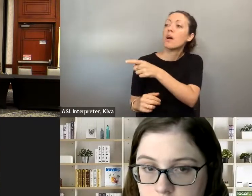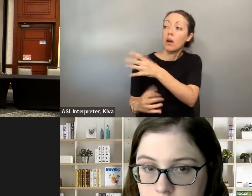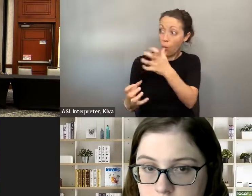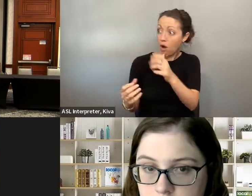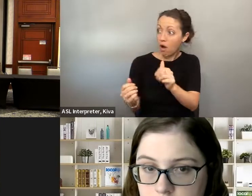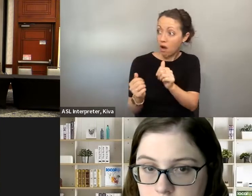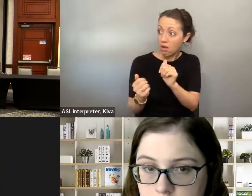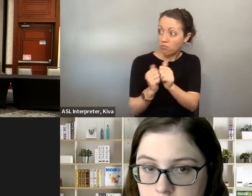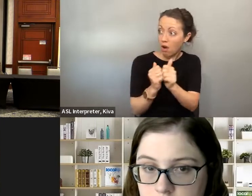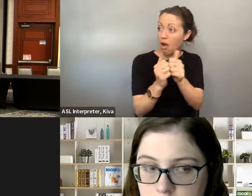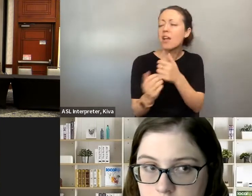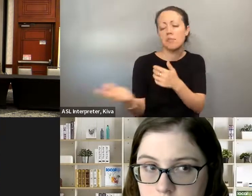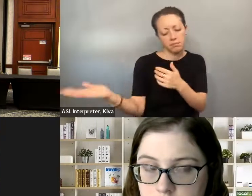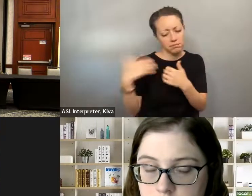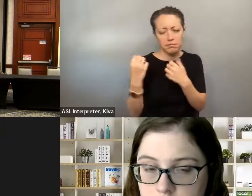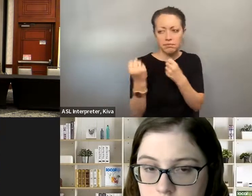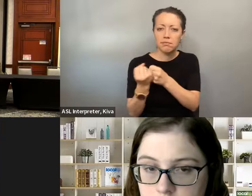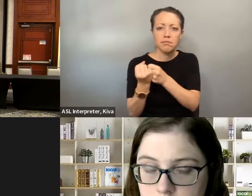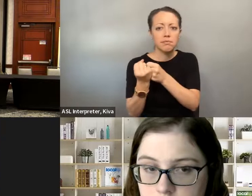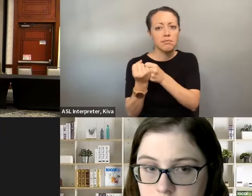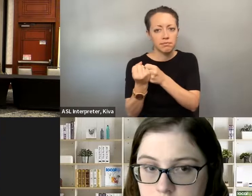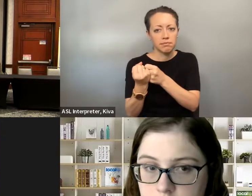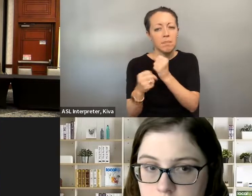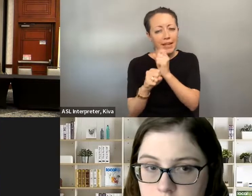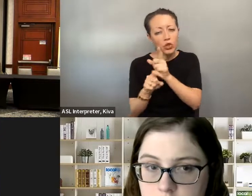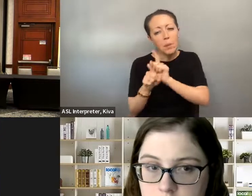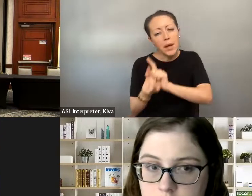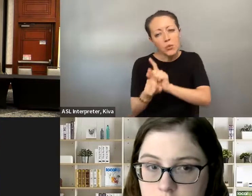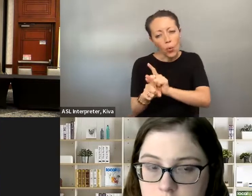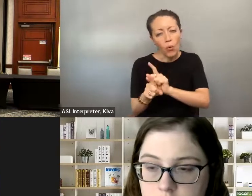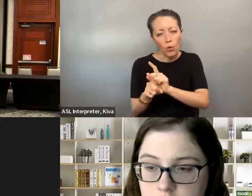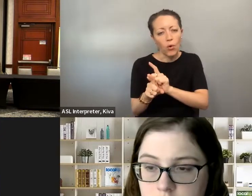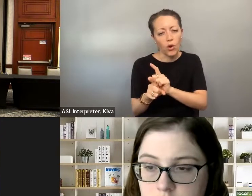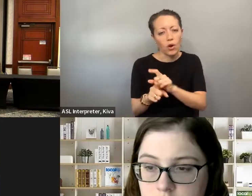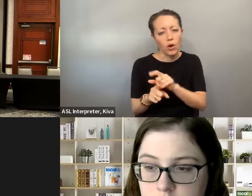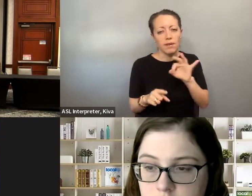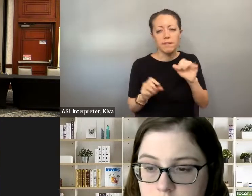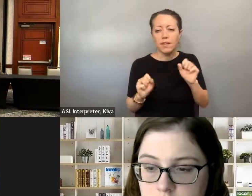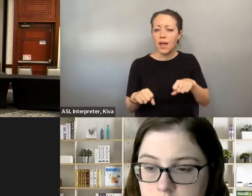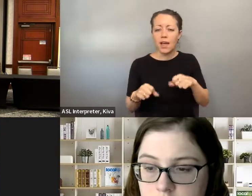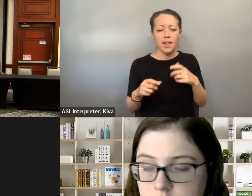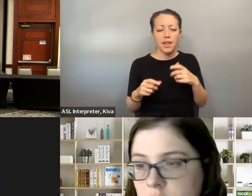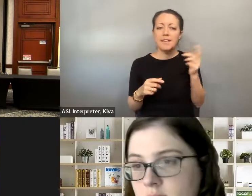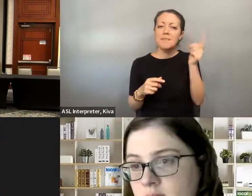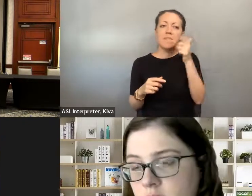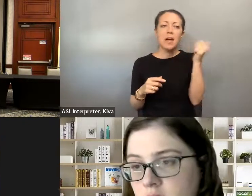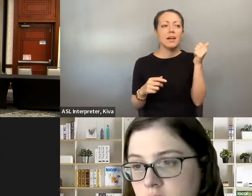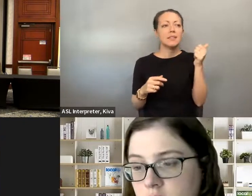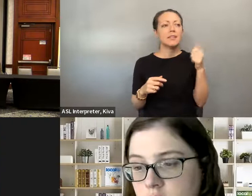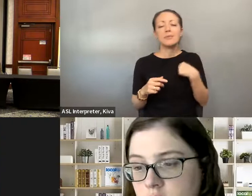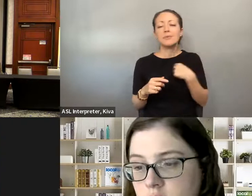are wanting to run for office or who are wanting to get in any kind of, you know, leadership capacity, I think So so I we need to be supportive of each other, and when you know other people with disabilities who are wanting to run for office, or are wanting to get any kind of you know leadership, capacity, I think that we need to be making sure we're mentoring each other, and we're we're pointing out you know